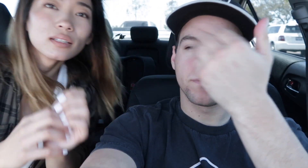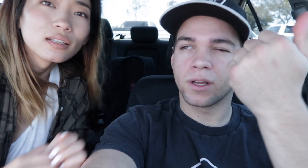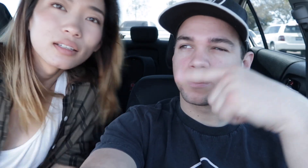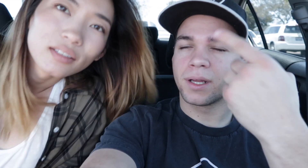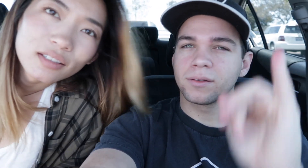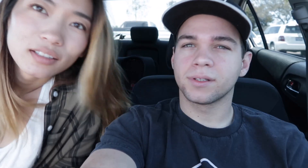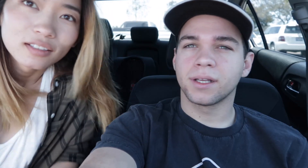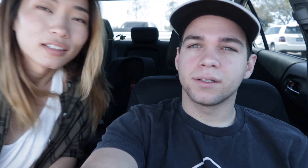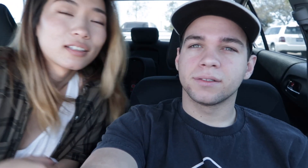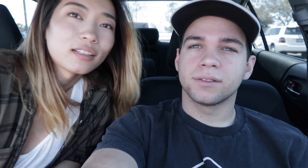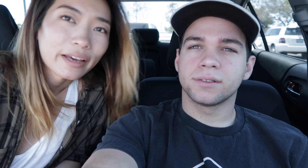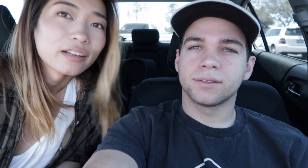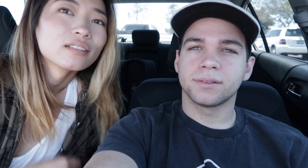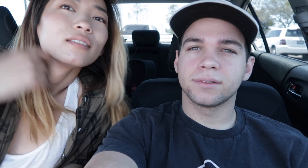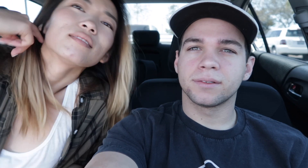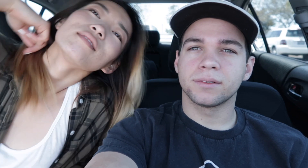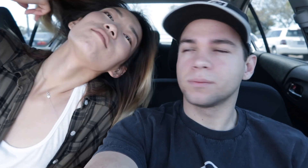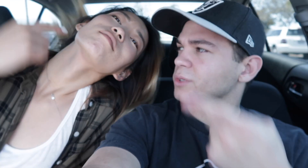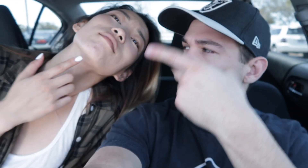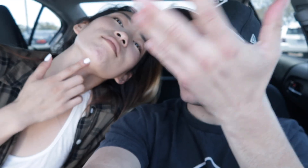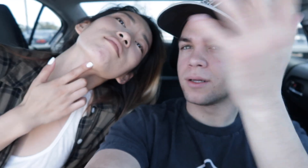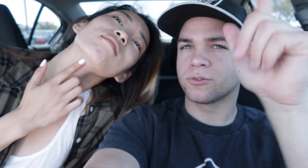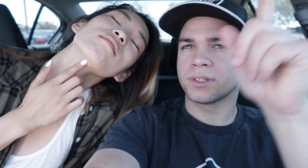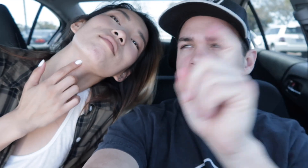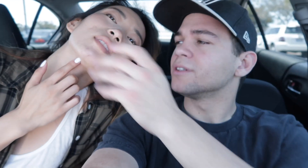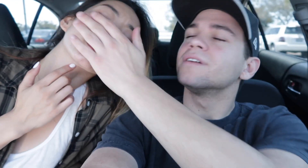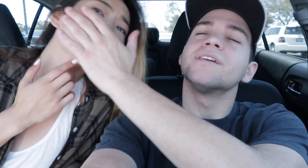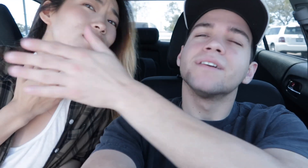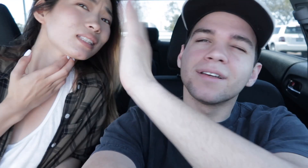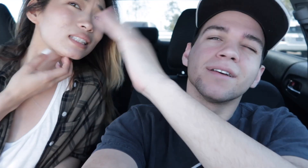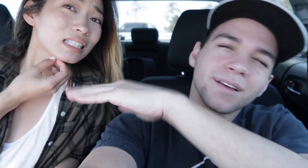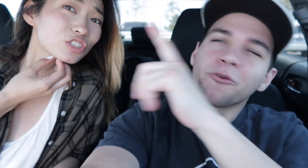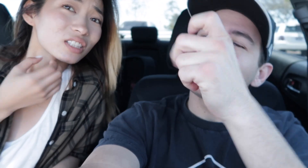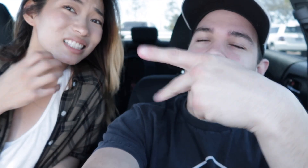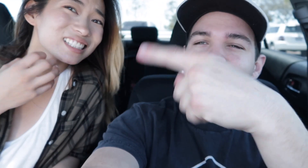I forgot about that yeah We hangout later? God, that really itches